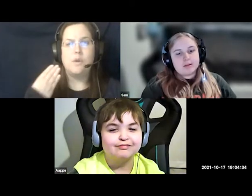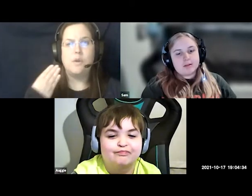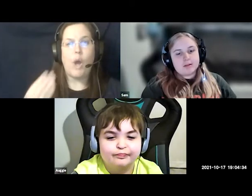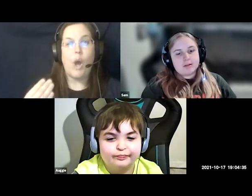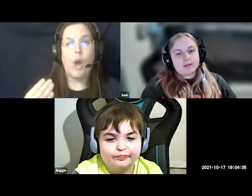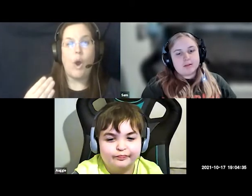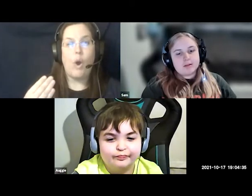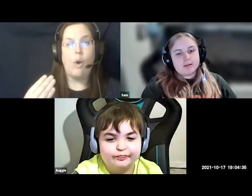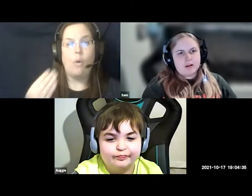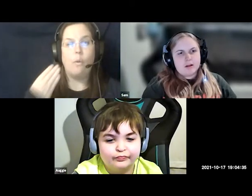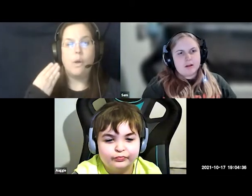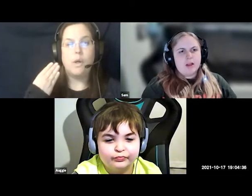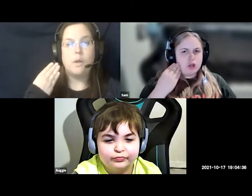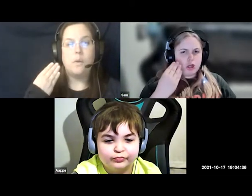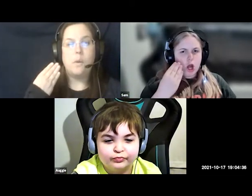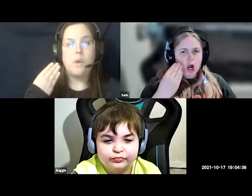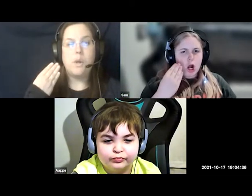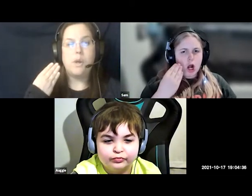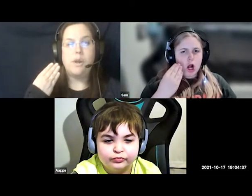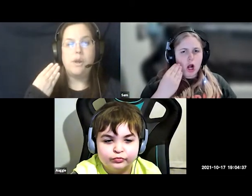no no no